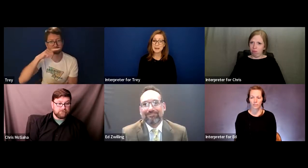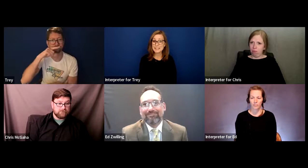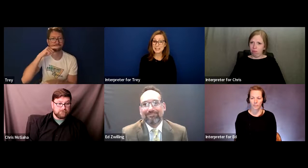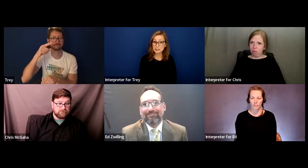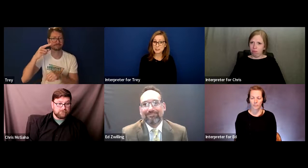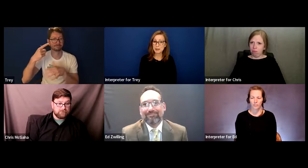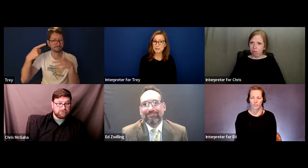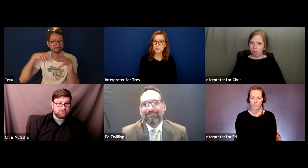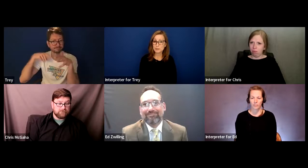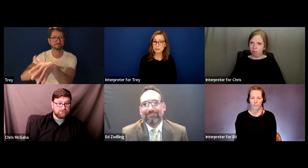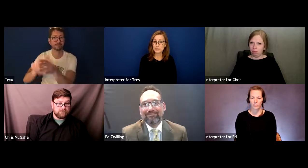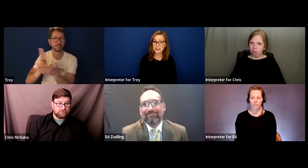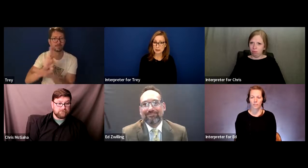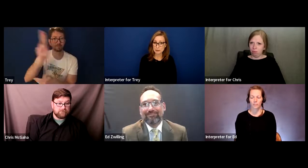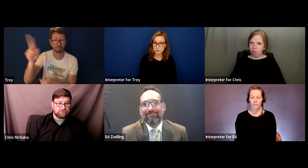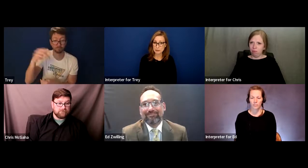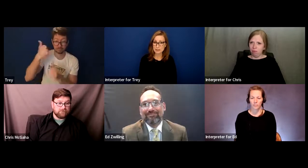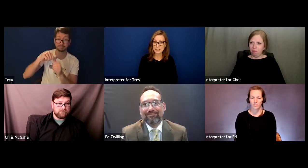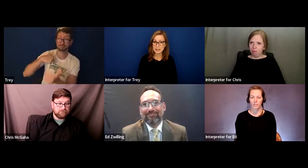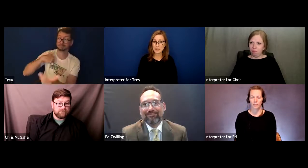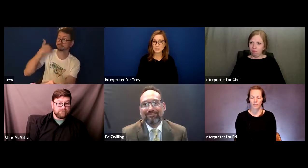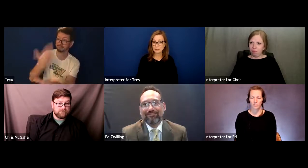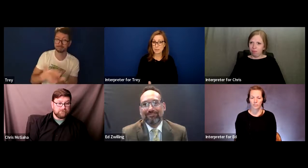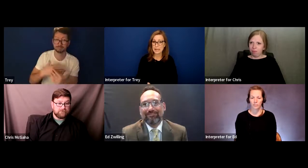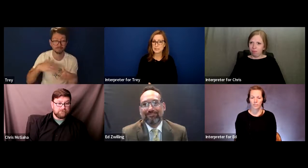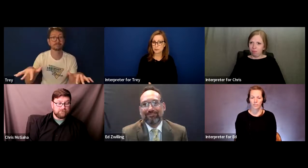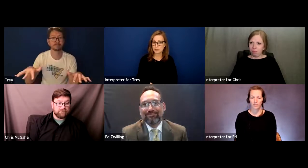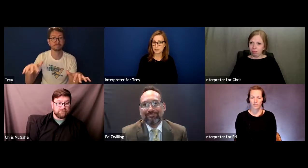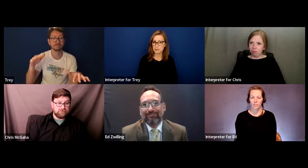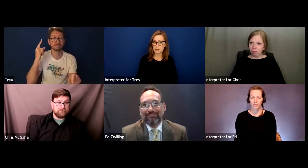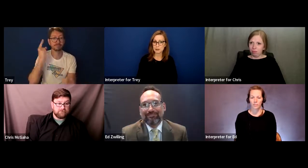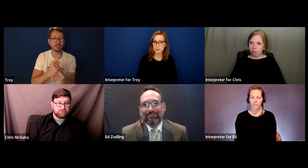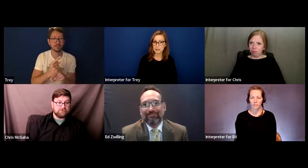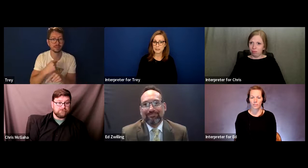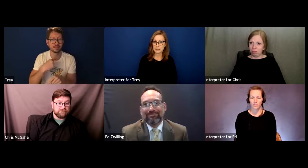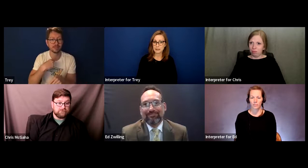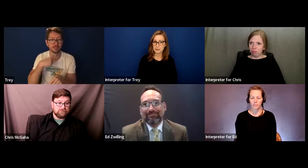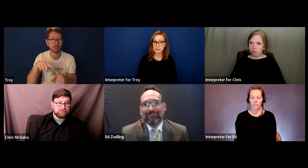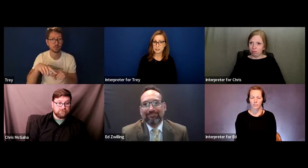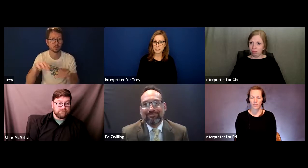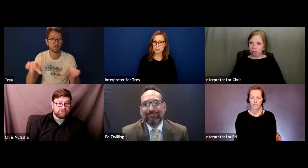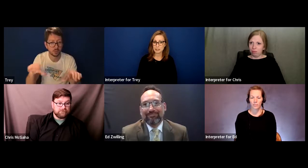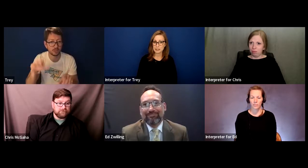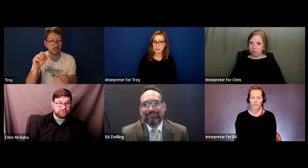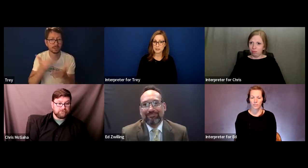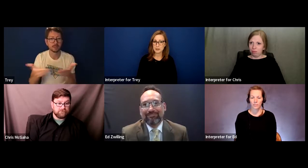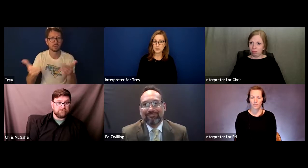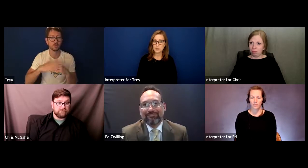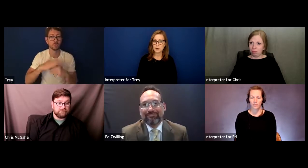that was actually my very first encounter in a mainstream environment educationally,